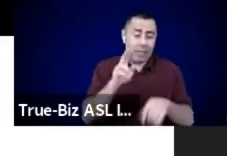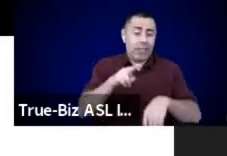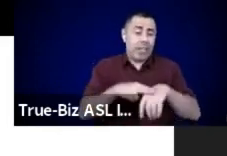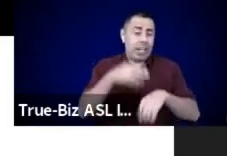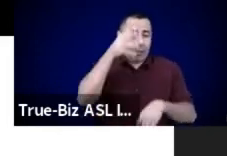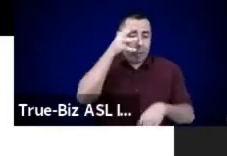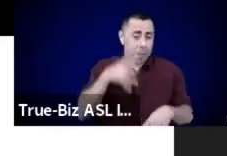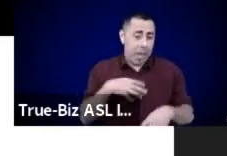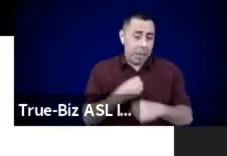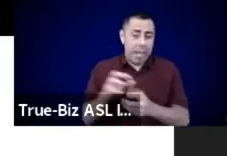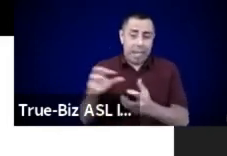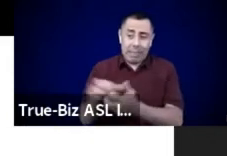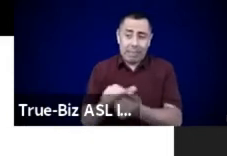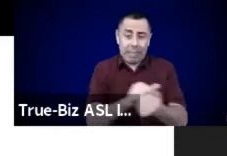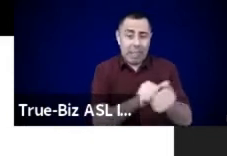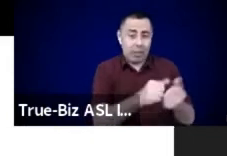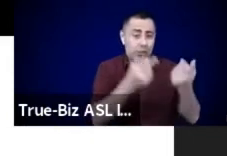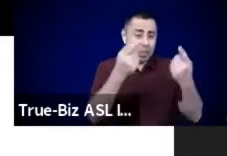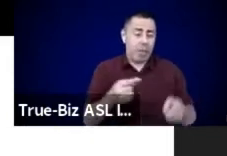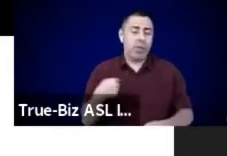We're paying homage. Paying ode.